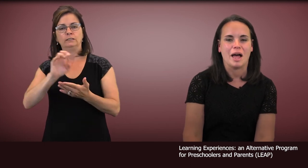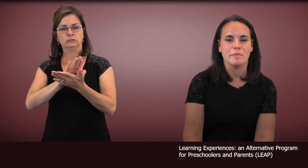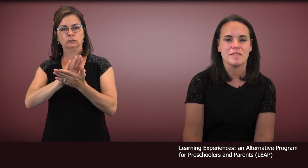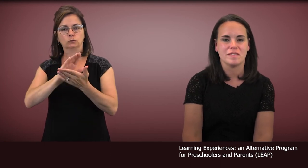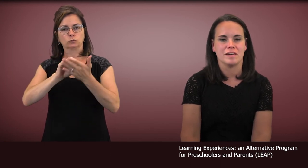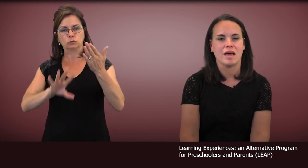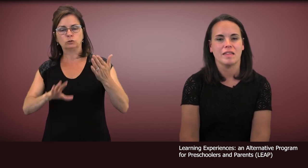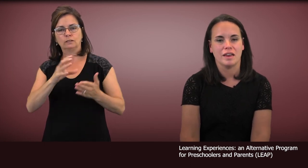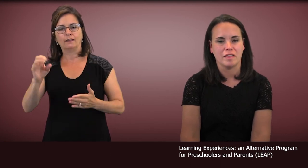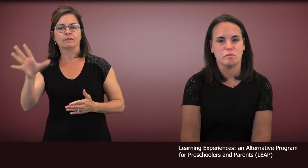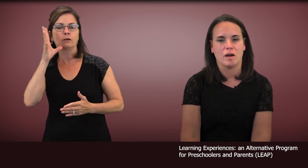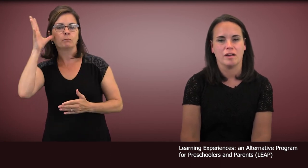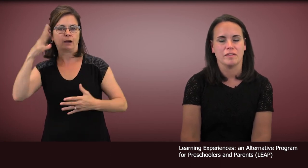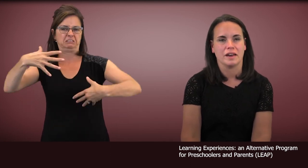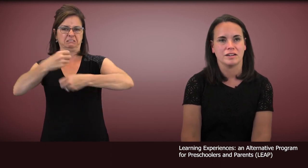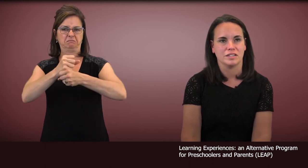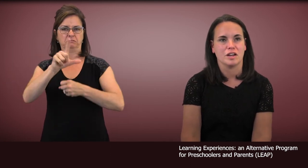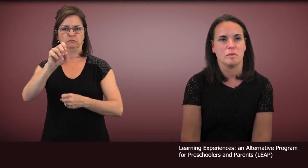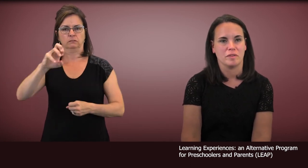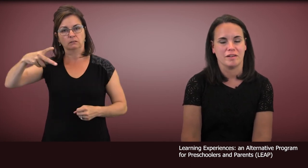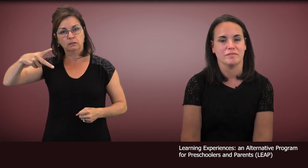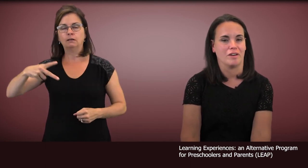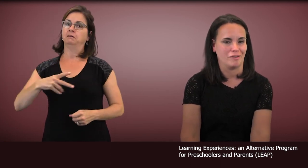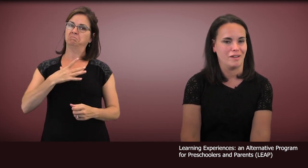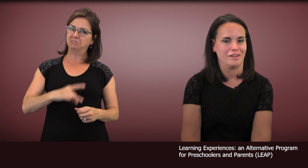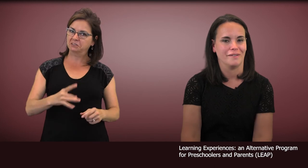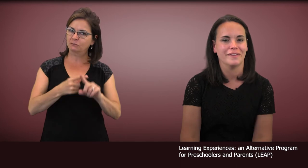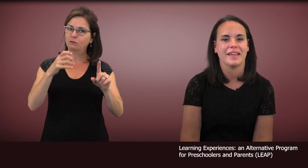This is another model that actually comes out of Colorado,